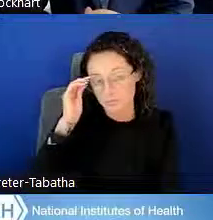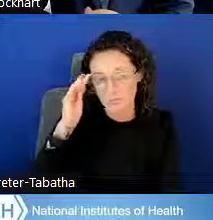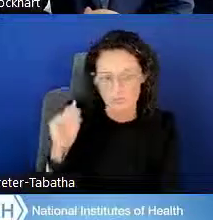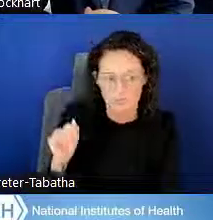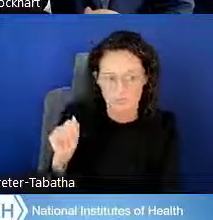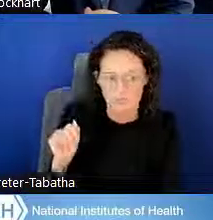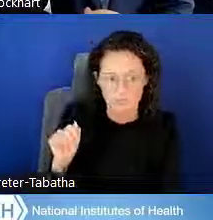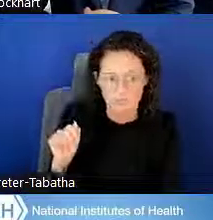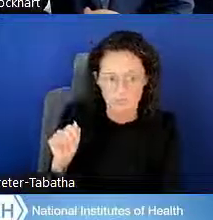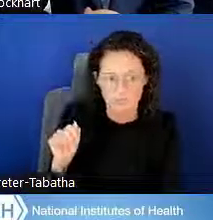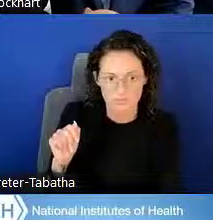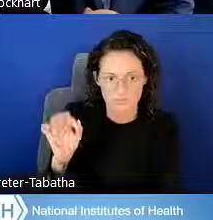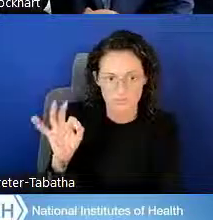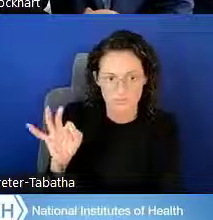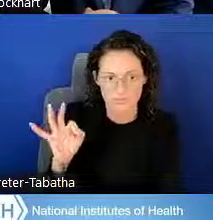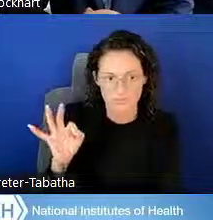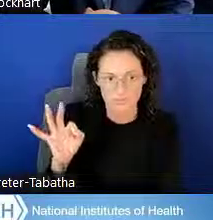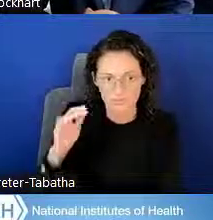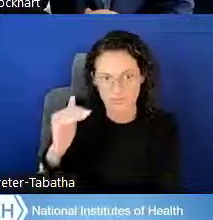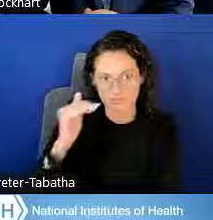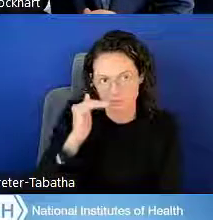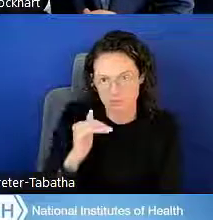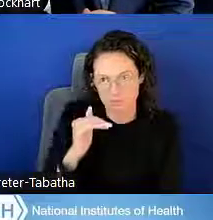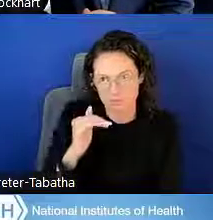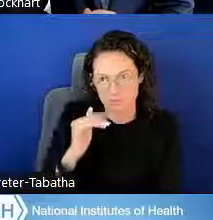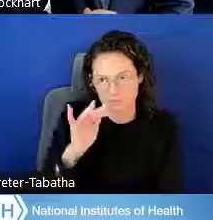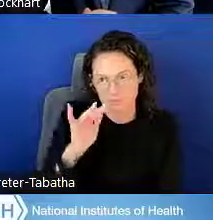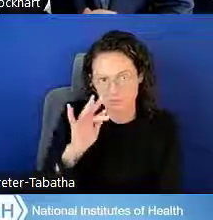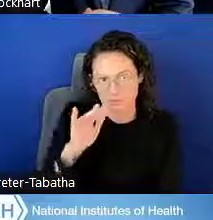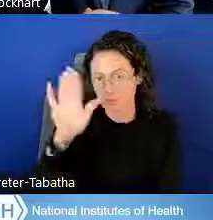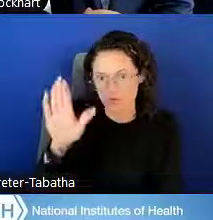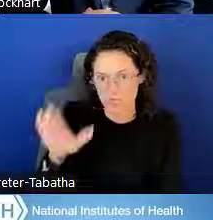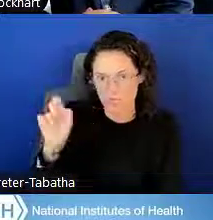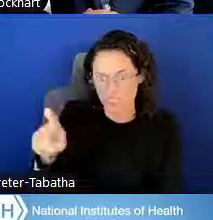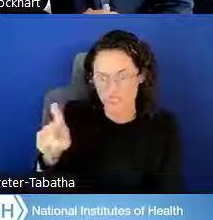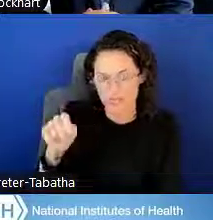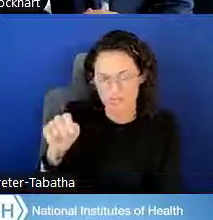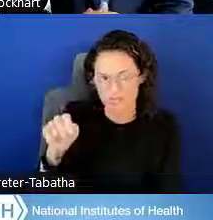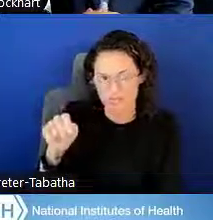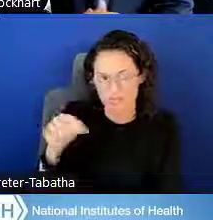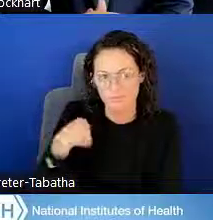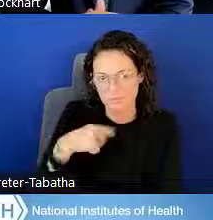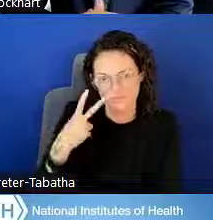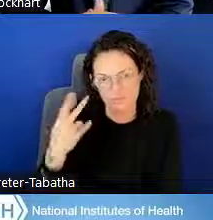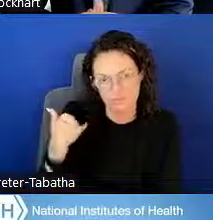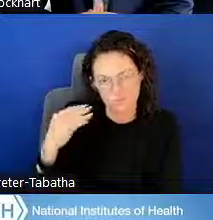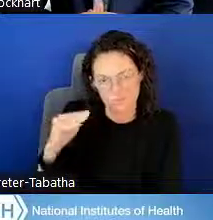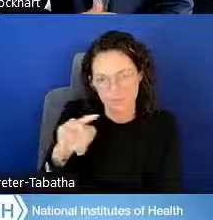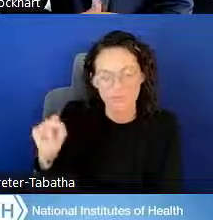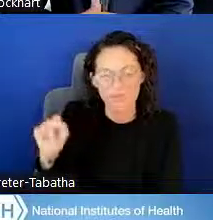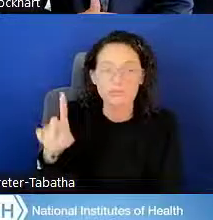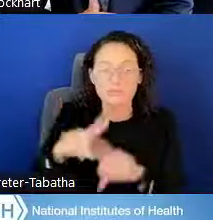Omar McCrimmon: Okay, wonderful. All right. Here's a great question that we've seen before, Matt, but it says,